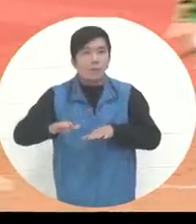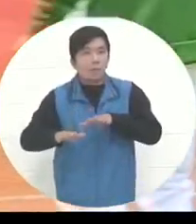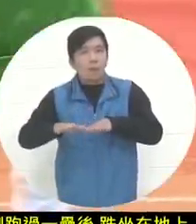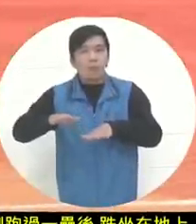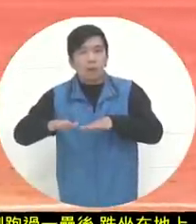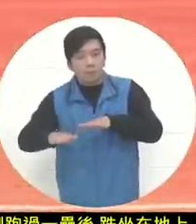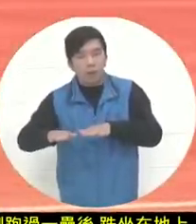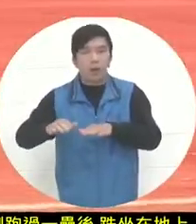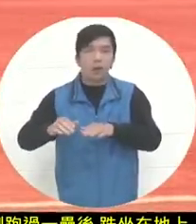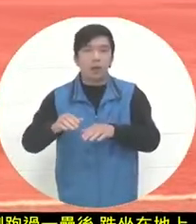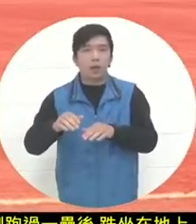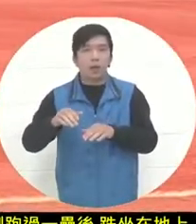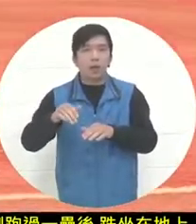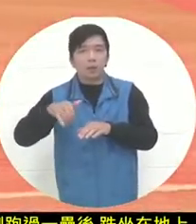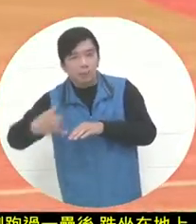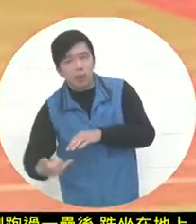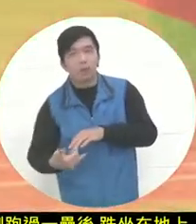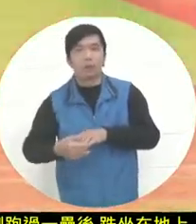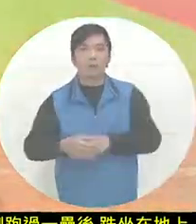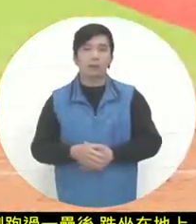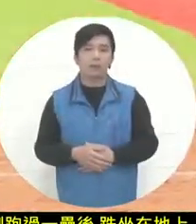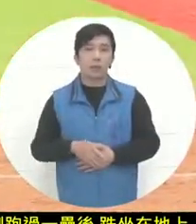I mentioned earlier that the field was a bit slippery.